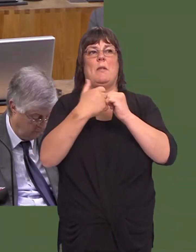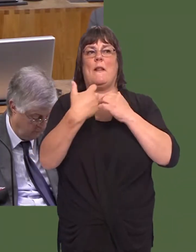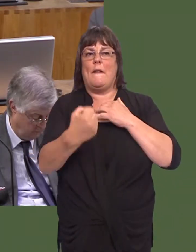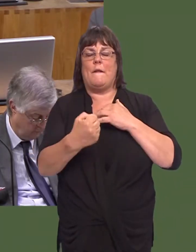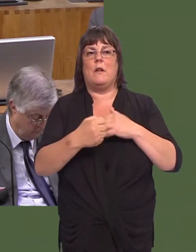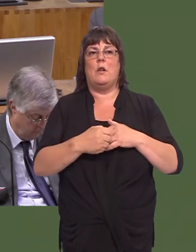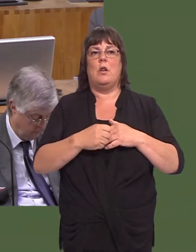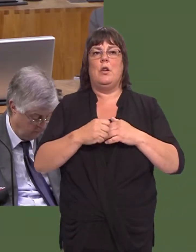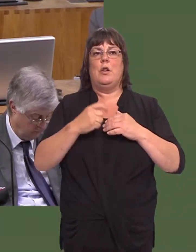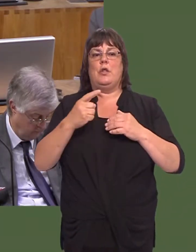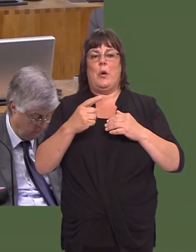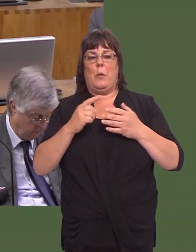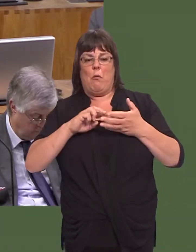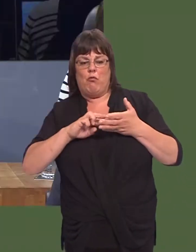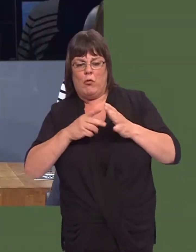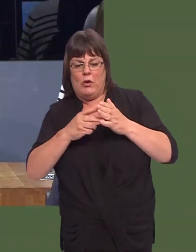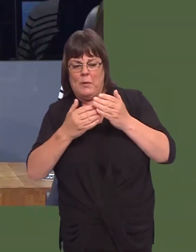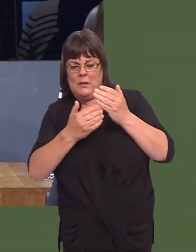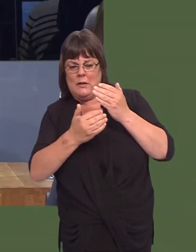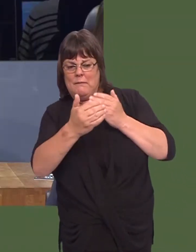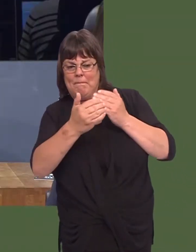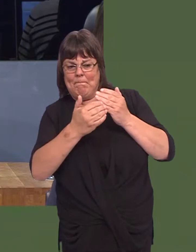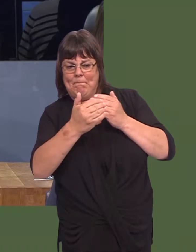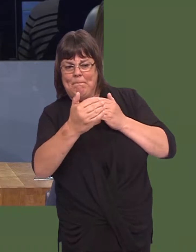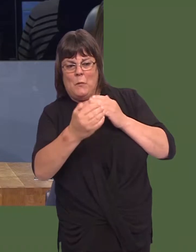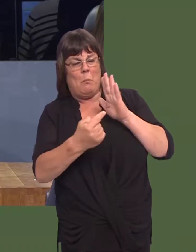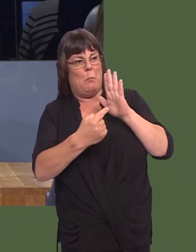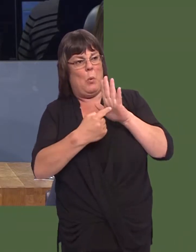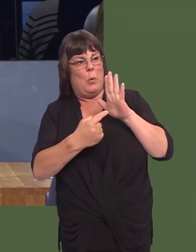Mae hwn yn rhywbeth mae Ford yn ei ystyried ar hyn o bryd.